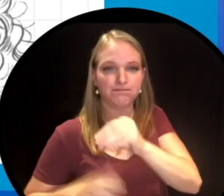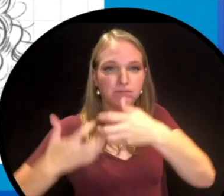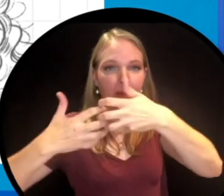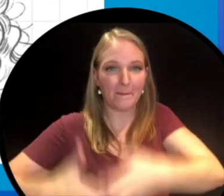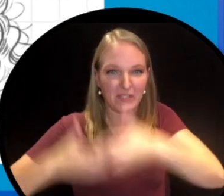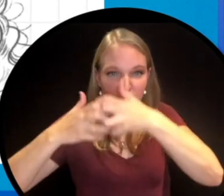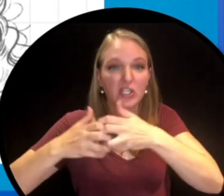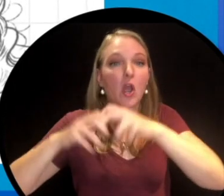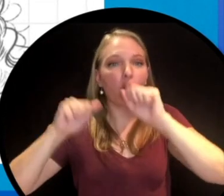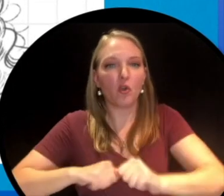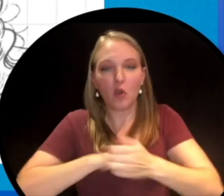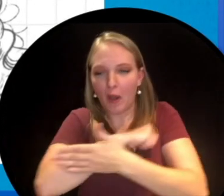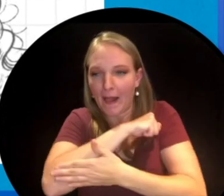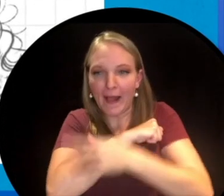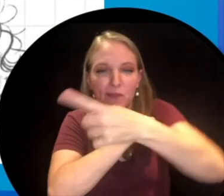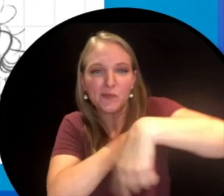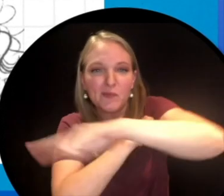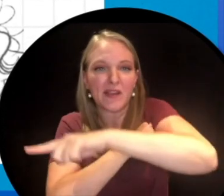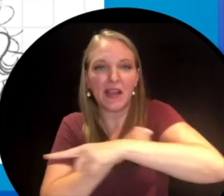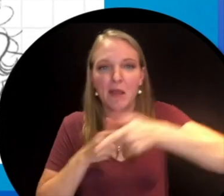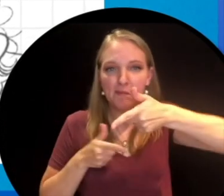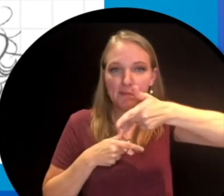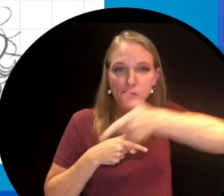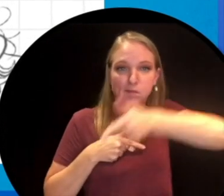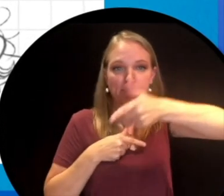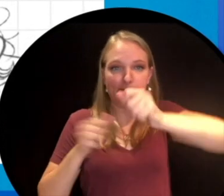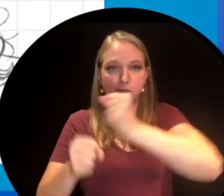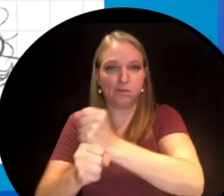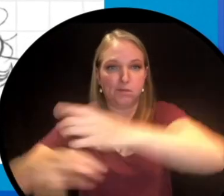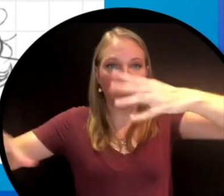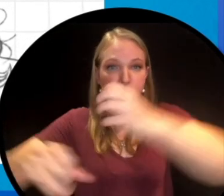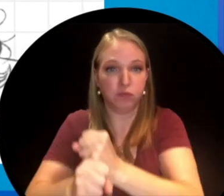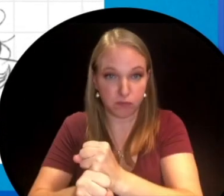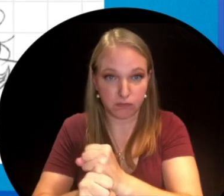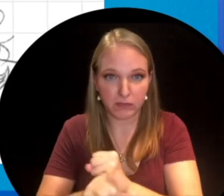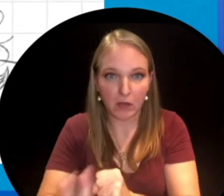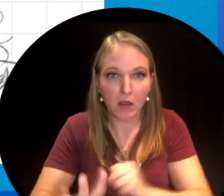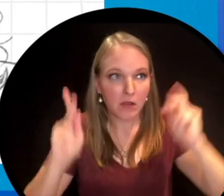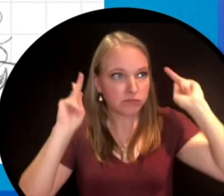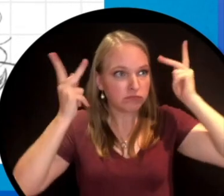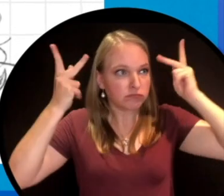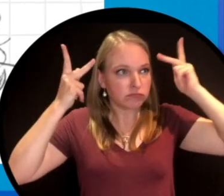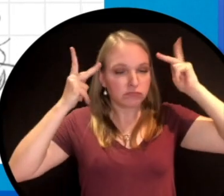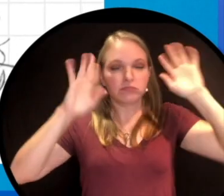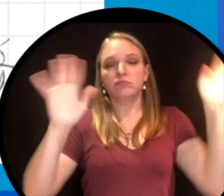could apparently decimate an entire nation. I know. Now before you get too freaked out,